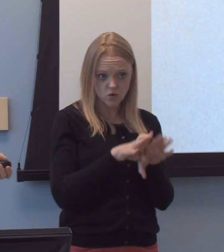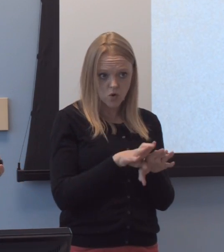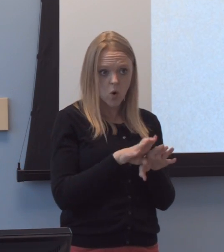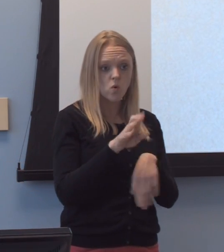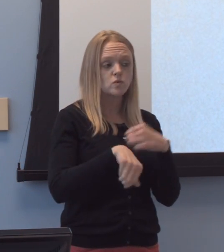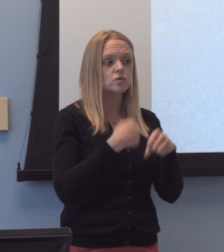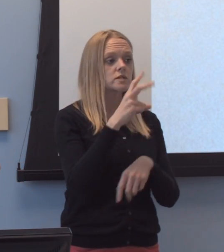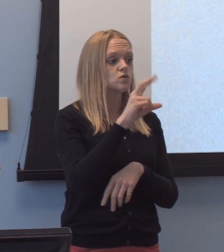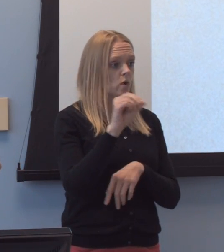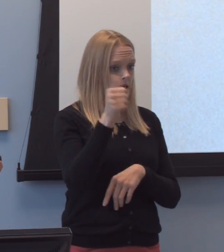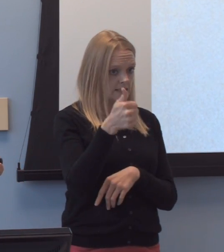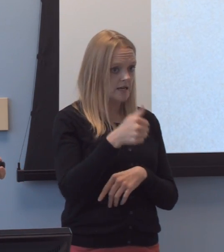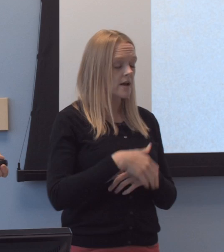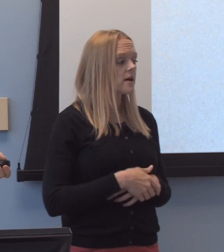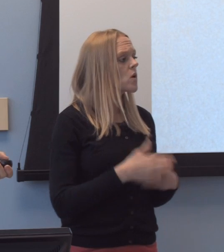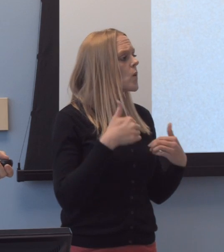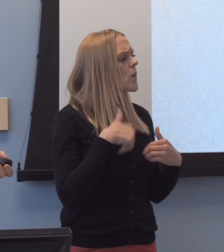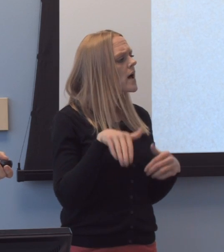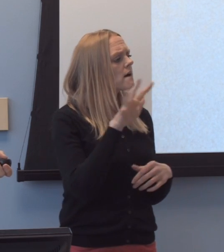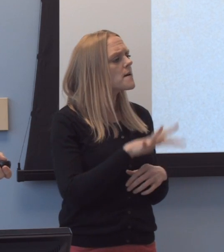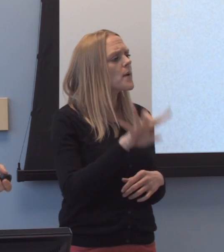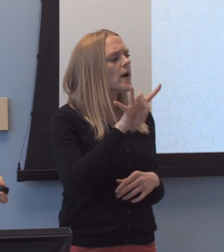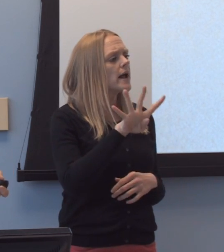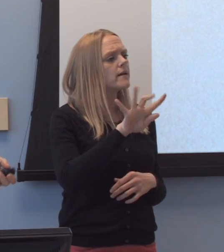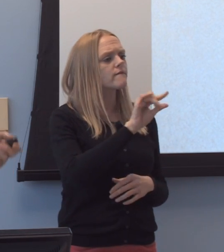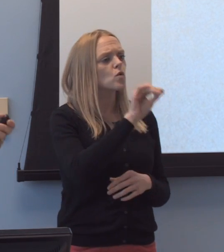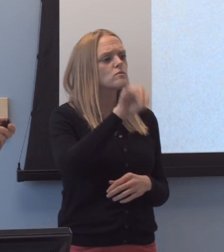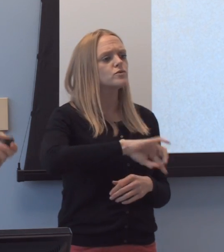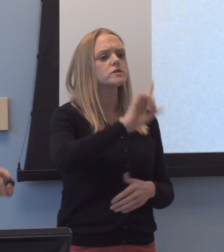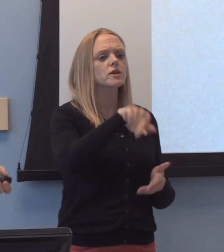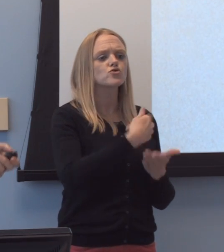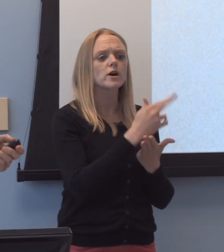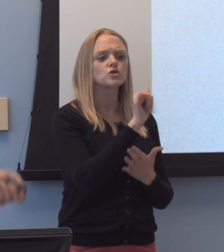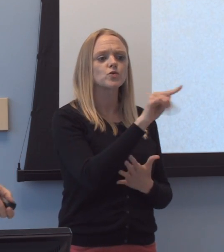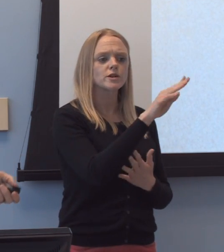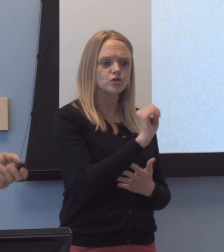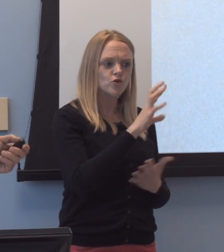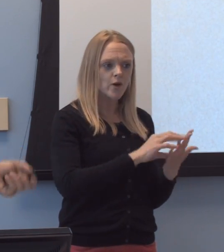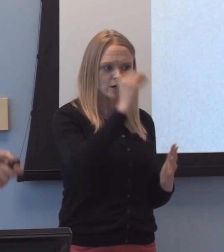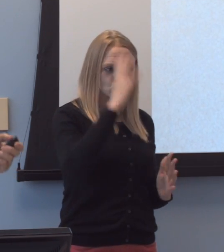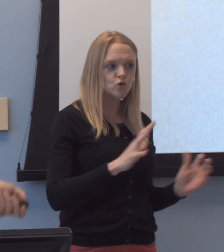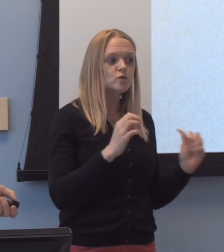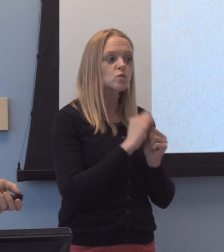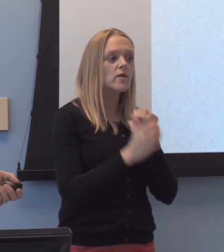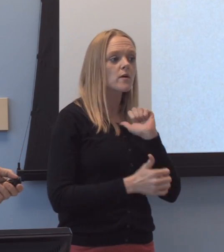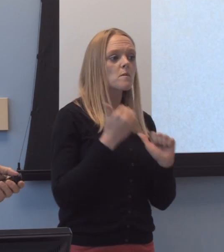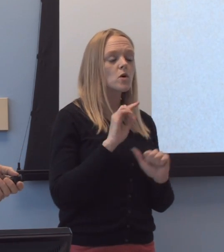And, uh, we got about a 84% graduation rate in students with the most severe physical disabilities,